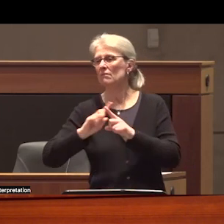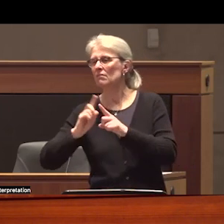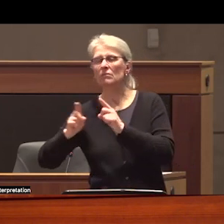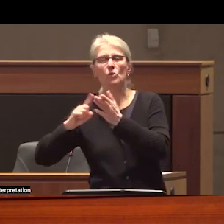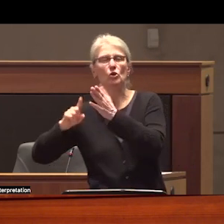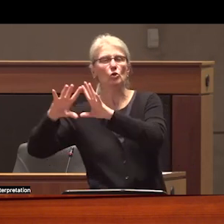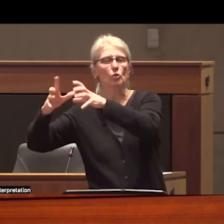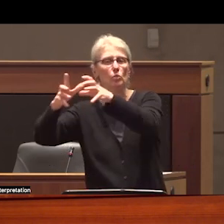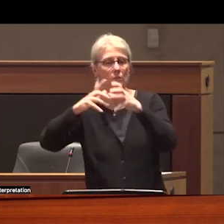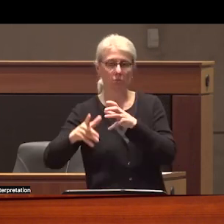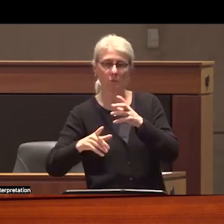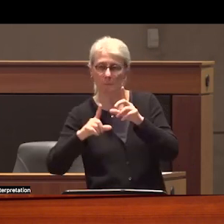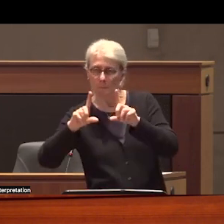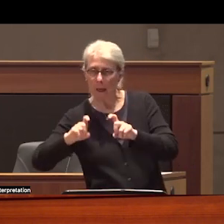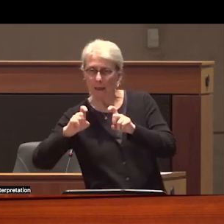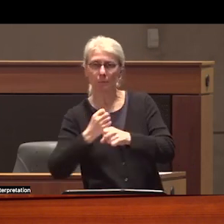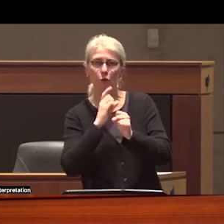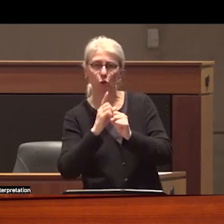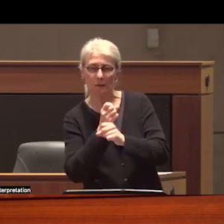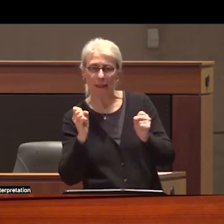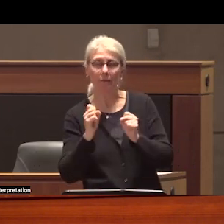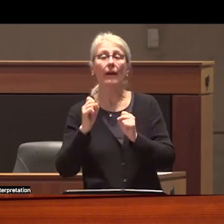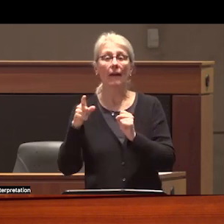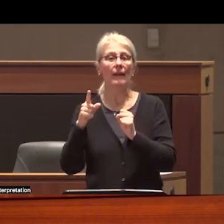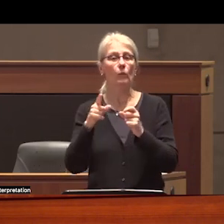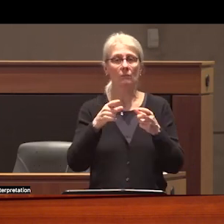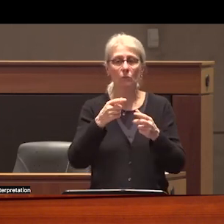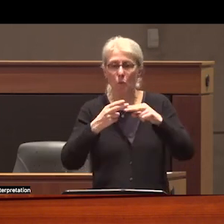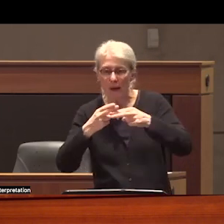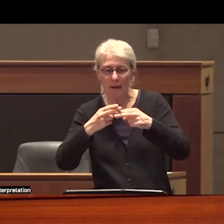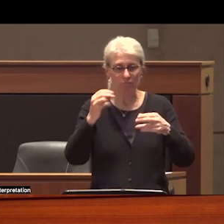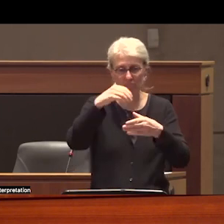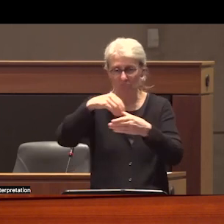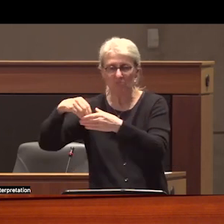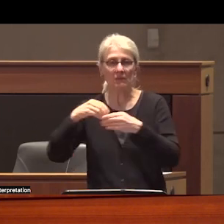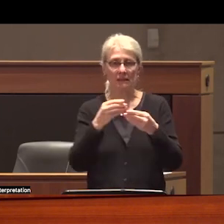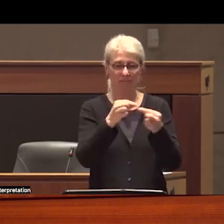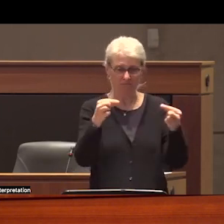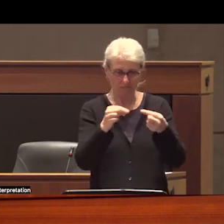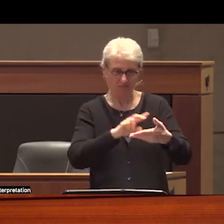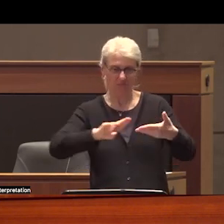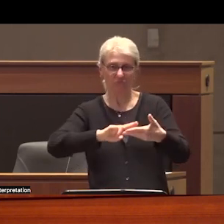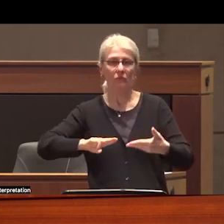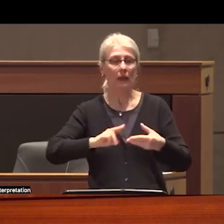institution safely sealed them into personal doses clearly labeled the packages and distributed them